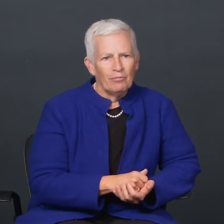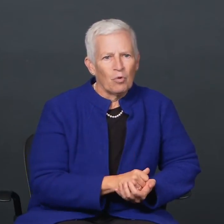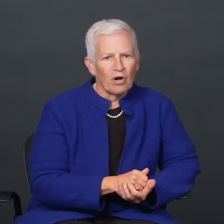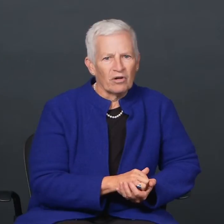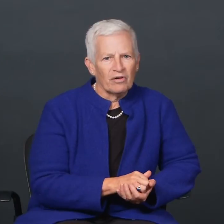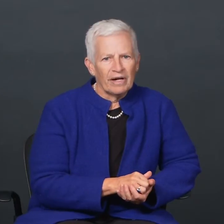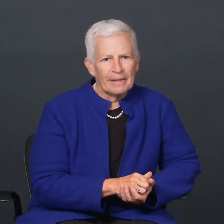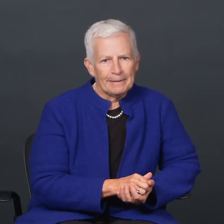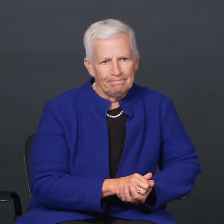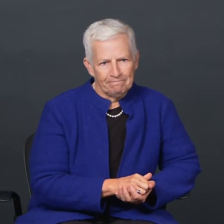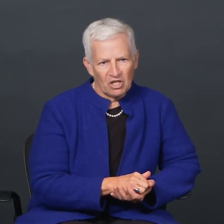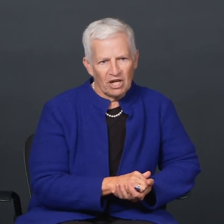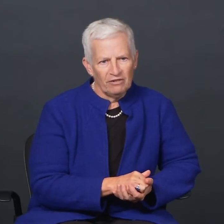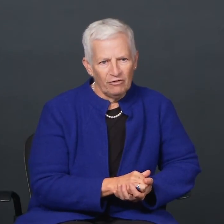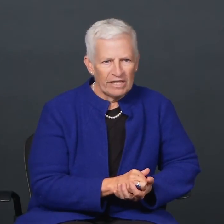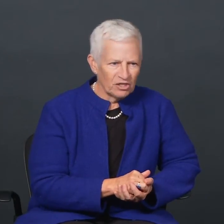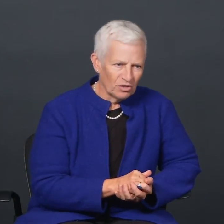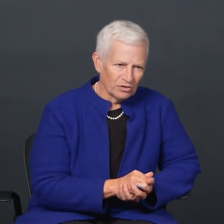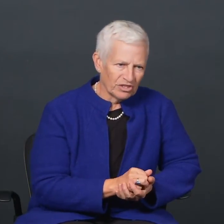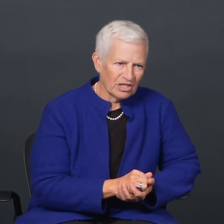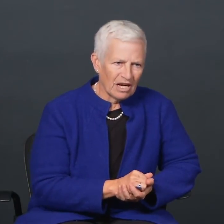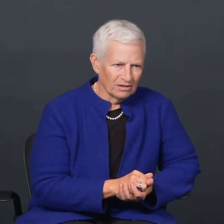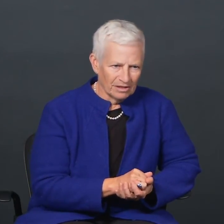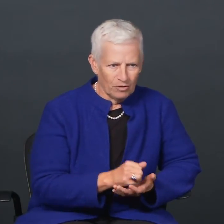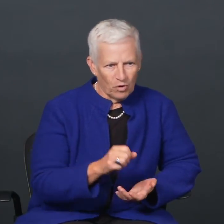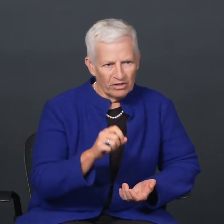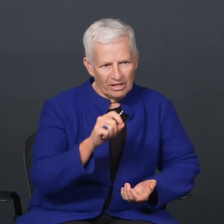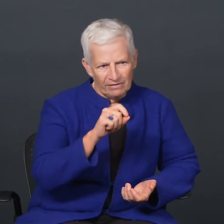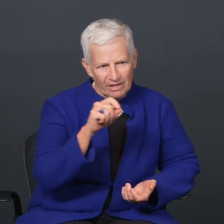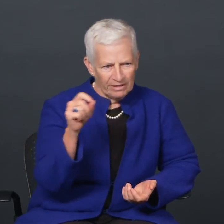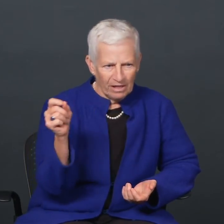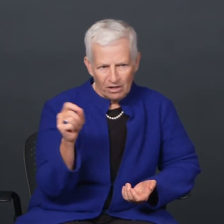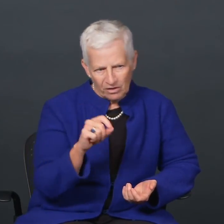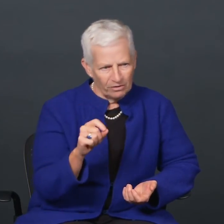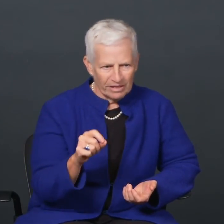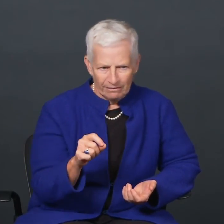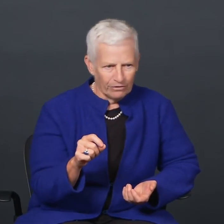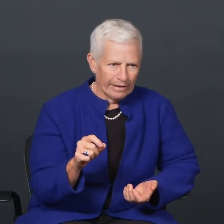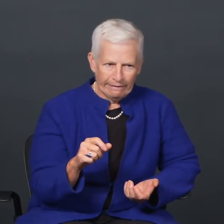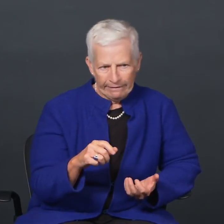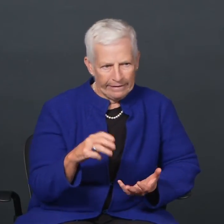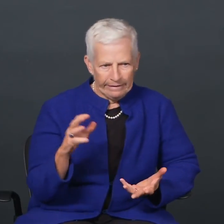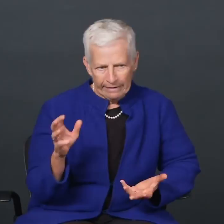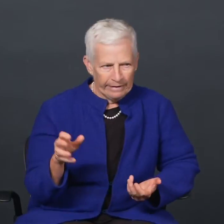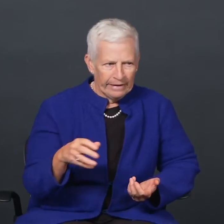more conventional scholarly work that I've done, the articles I've written, and, you